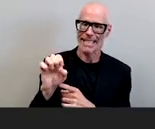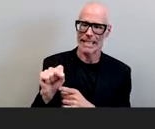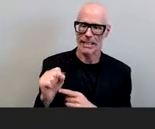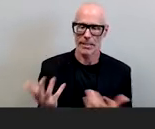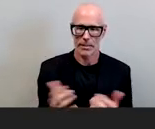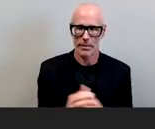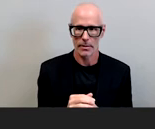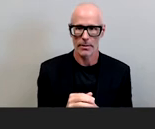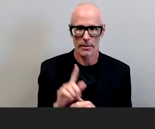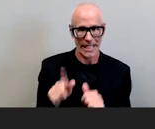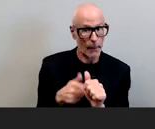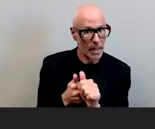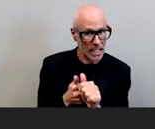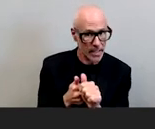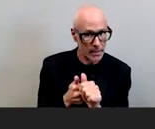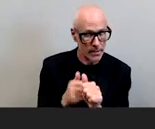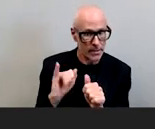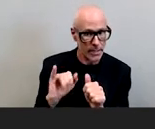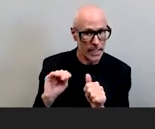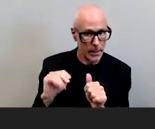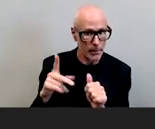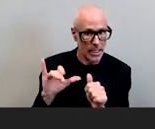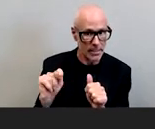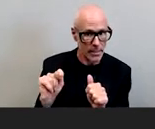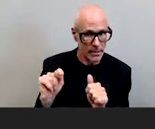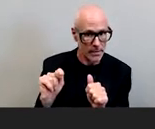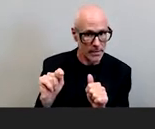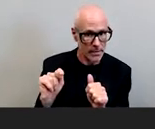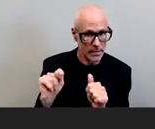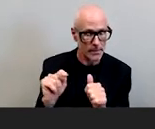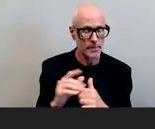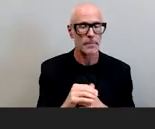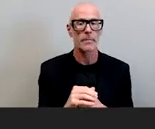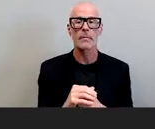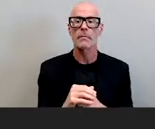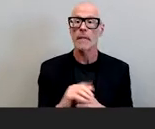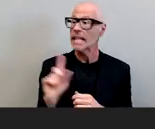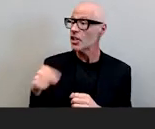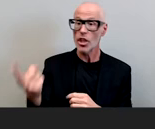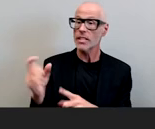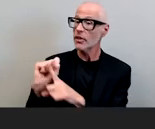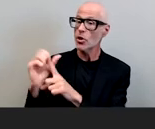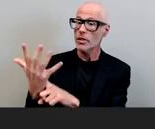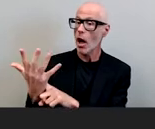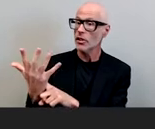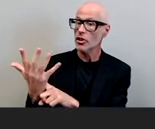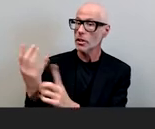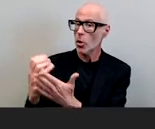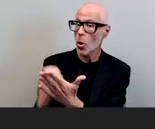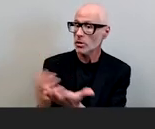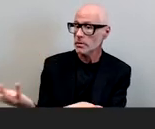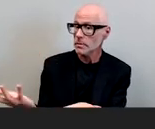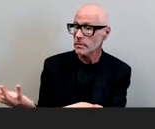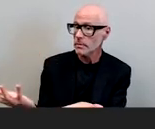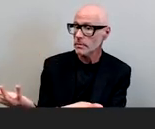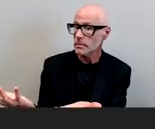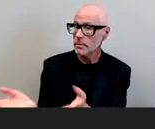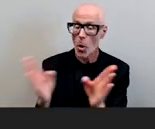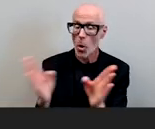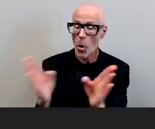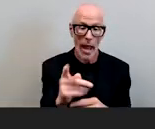implicit biases right is it just in the sociology of racecourse or in ethnic studies courses but